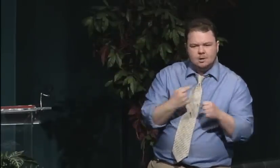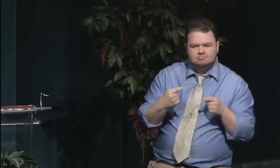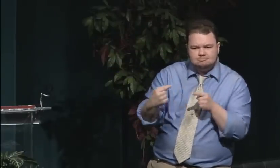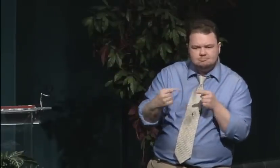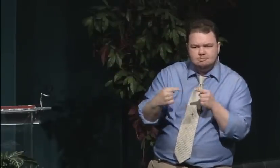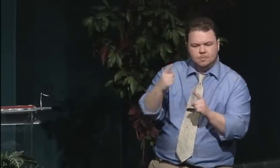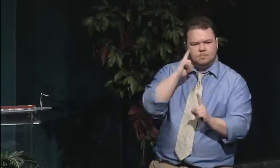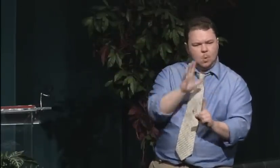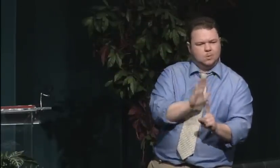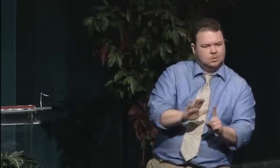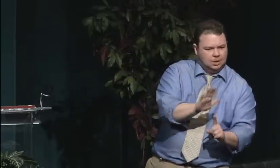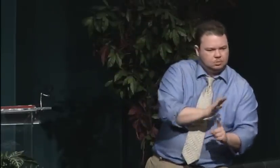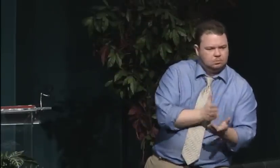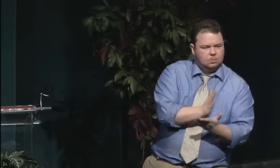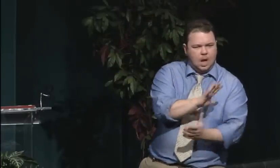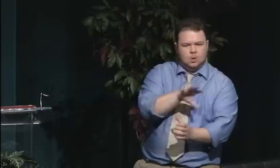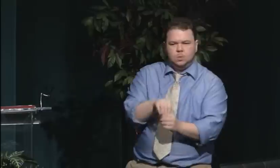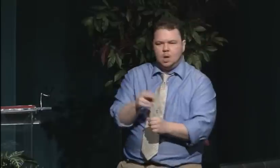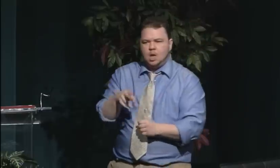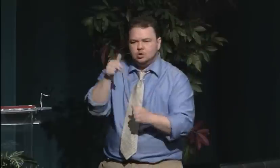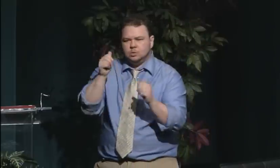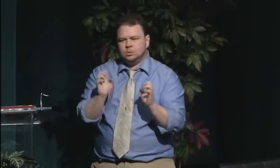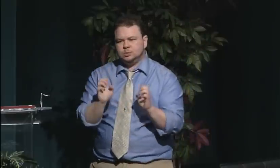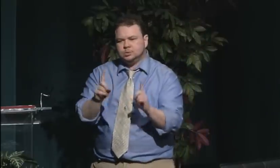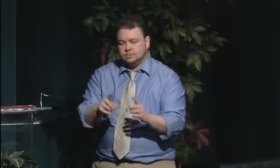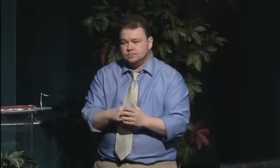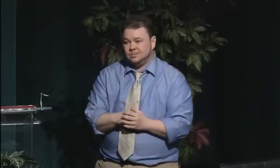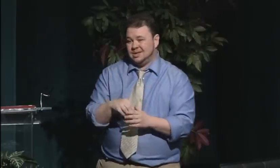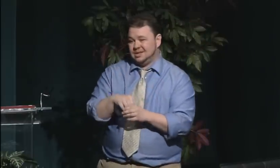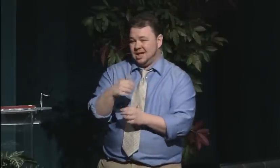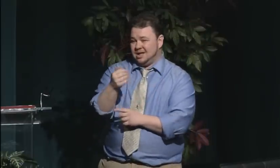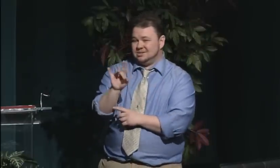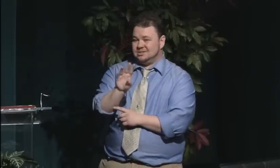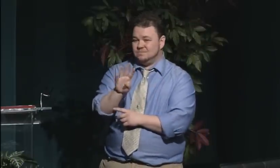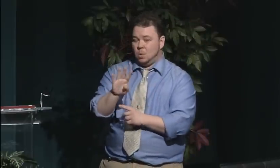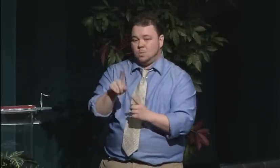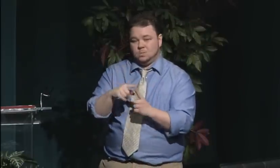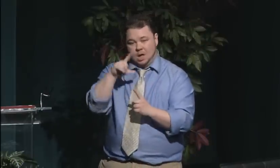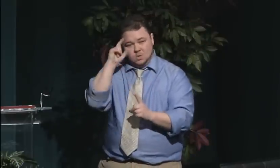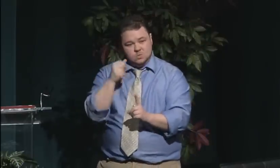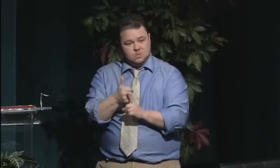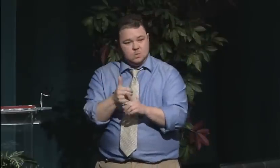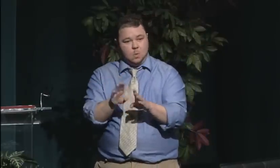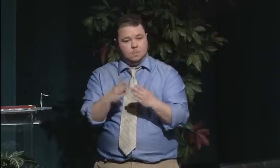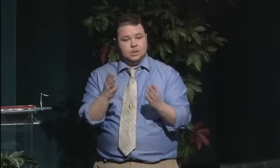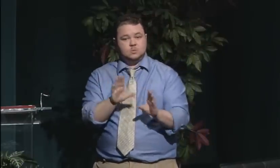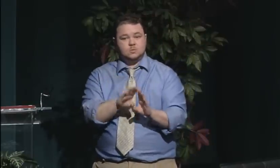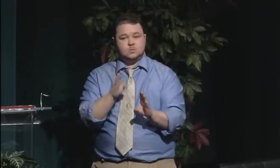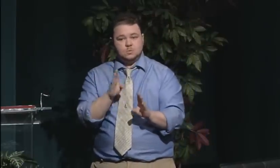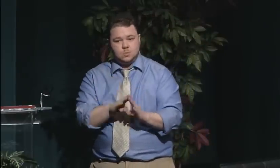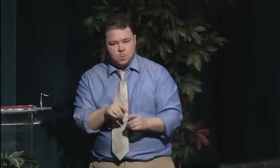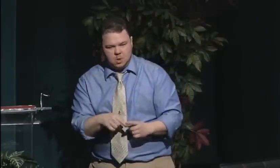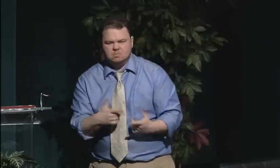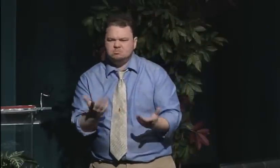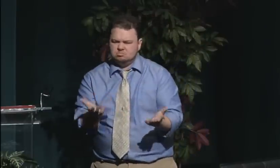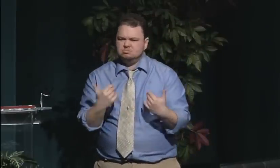all of those, with the intent of avoiding having women